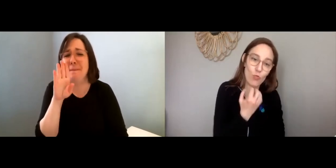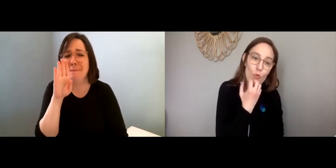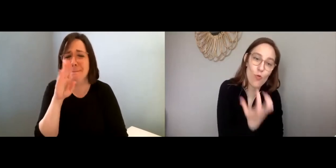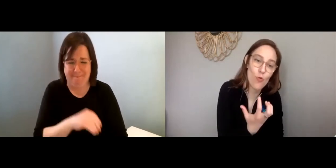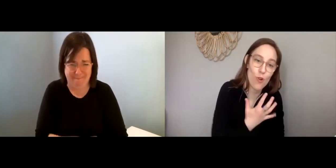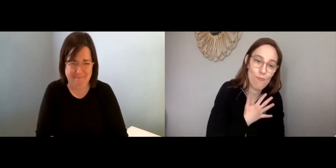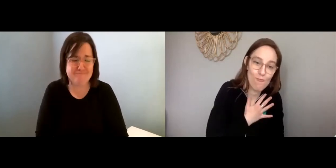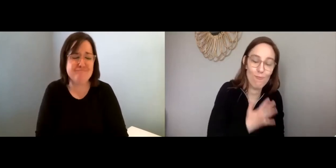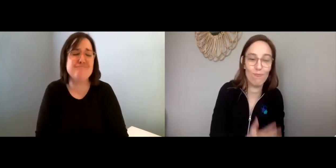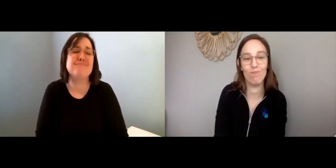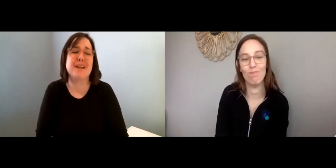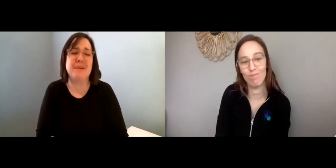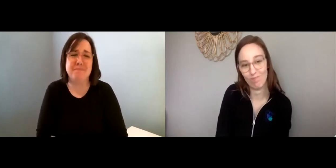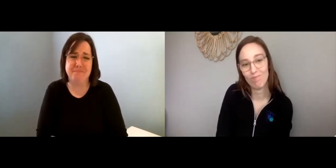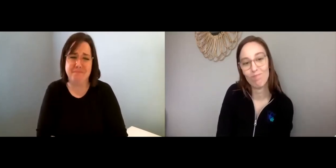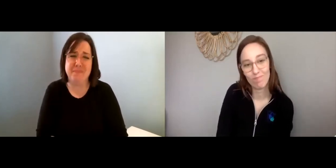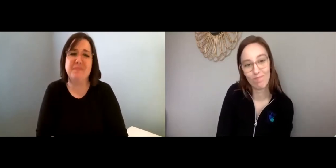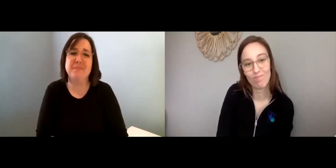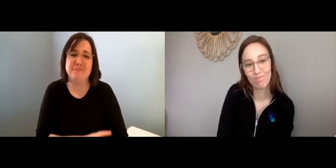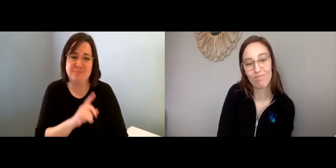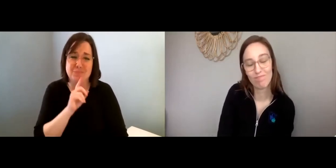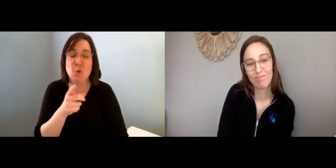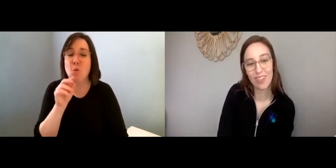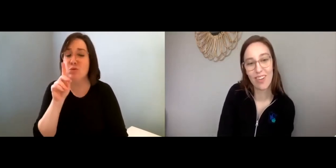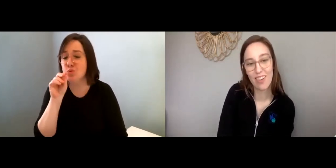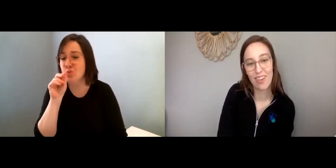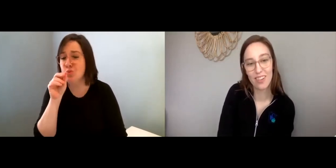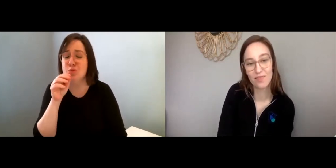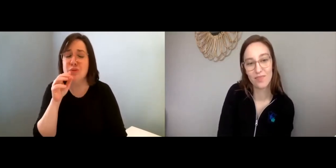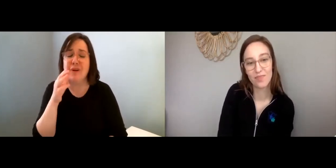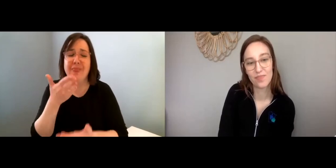Maggie: Yeah, or heartwarming. Lisa: Yep.